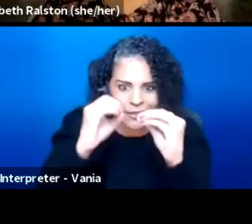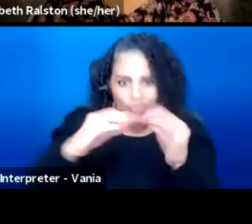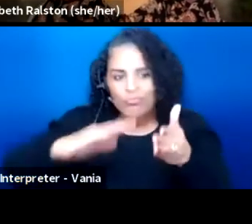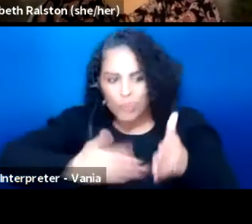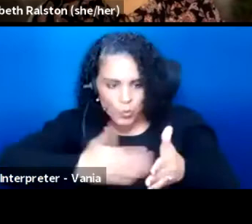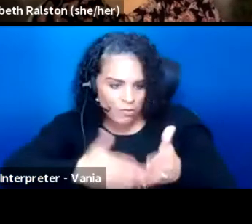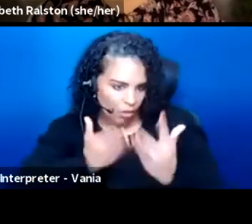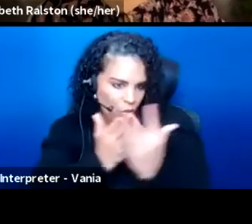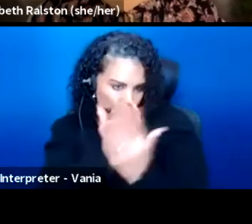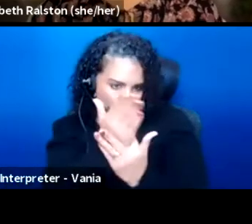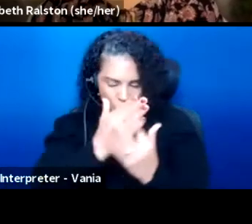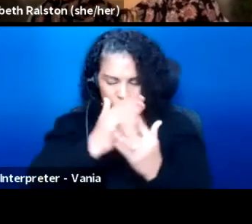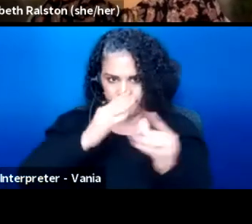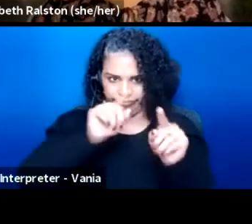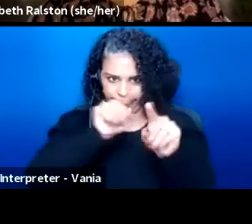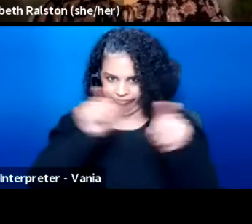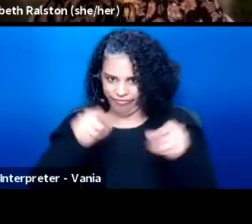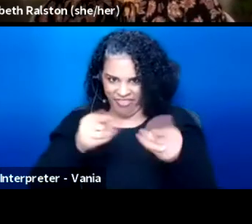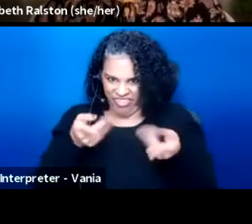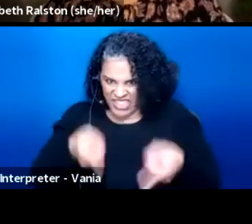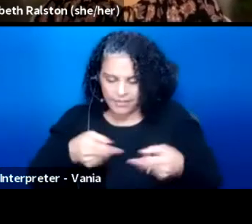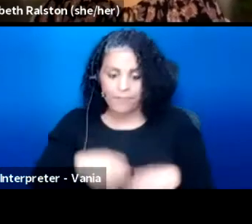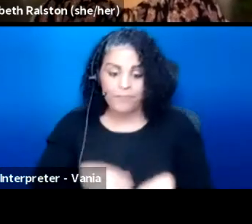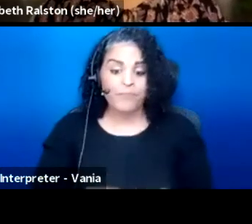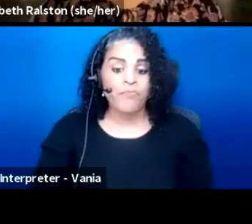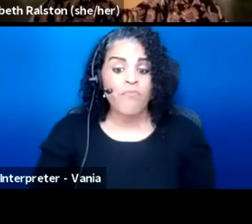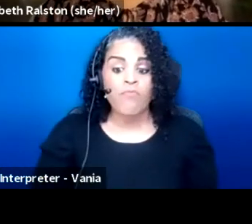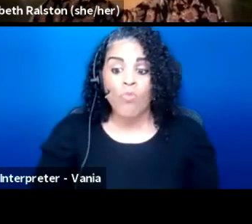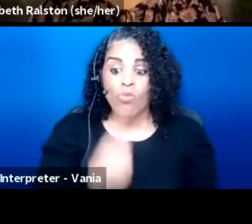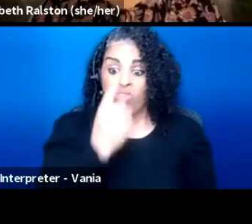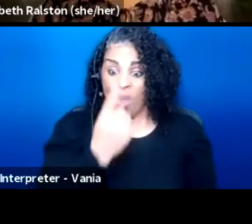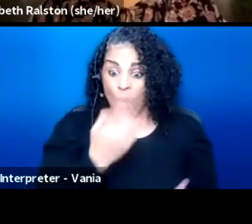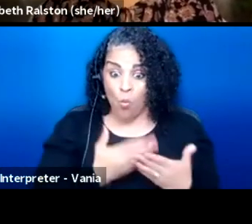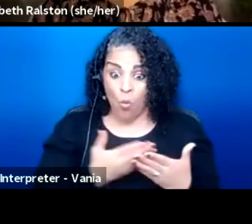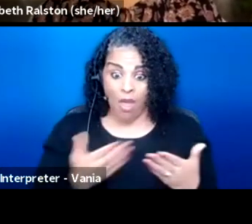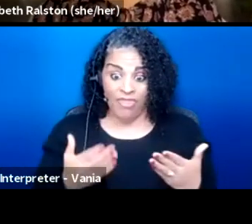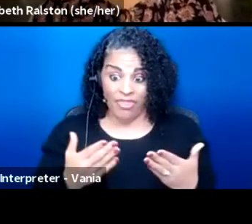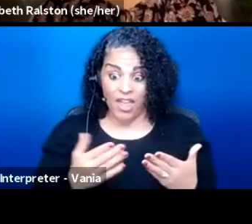and one thing that really messes with our ability